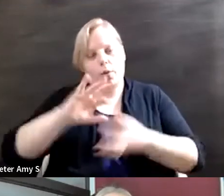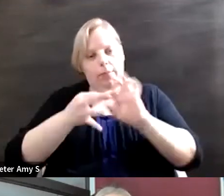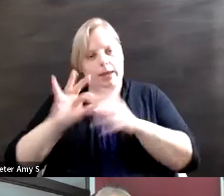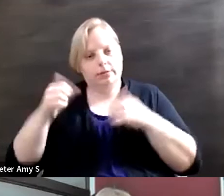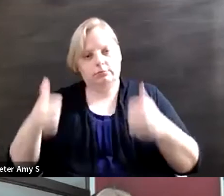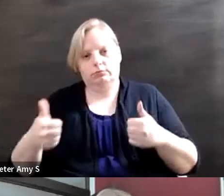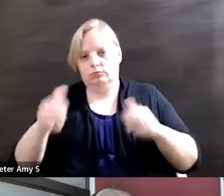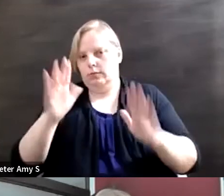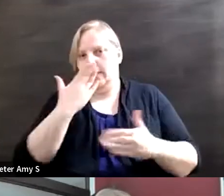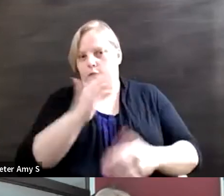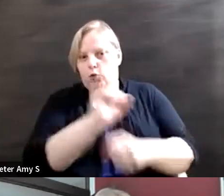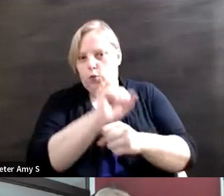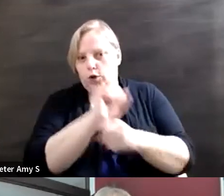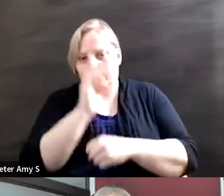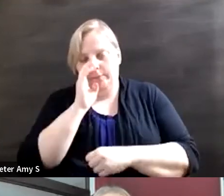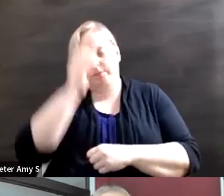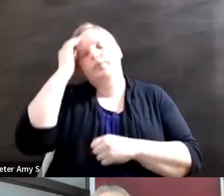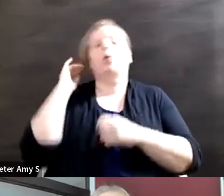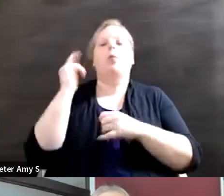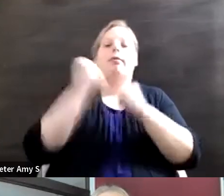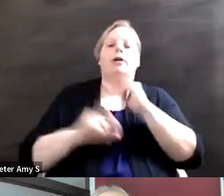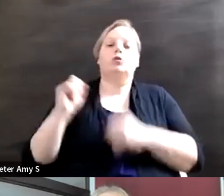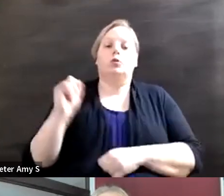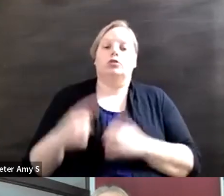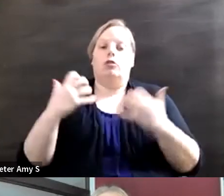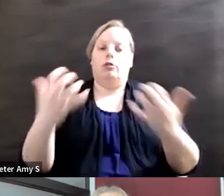question which is for all of our panelists how can we expand this discussion globally